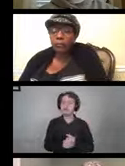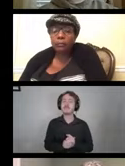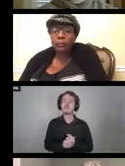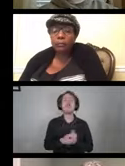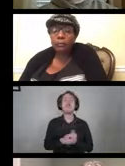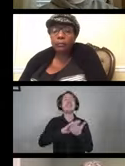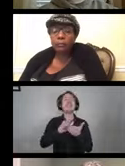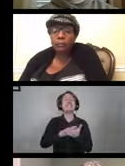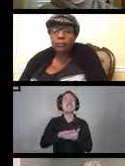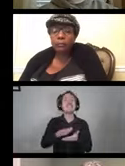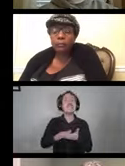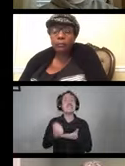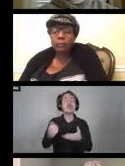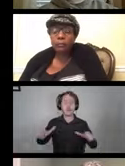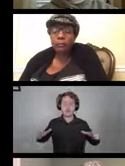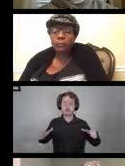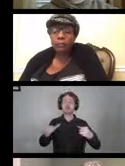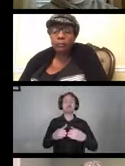Review safety guidance for all cleaners and chemicals,